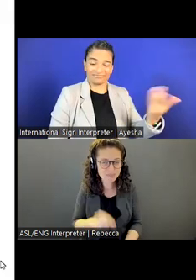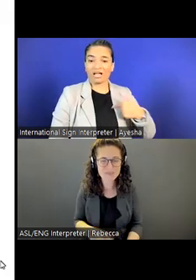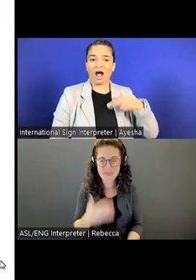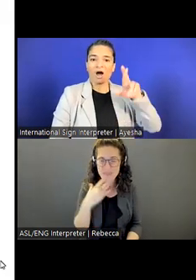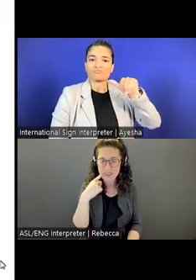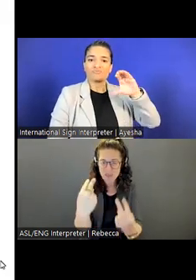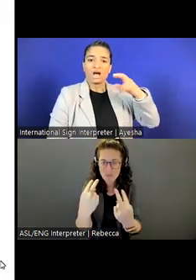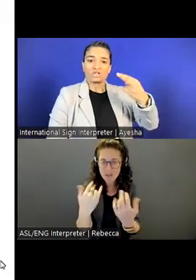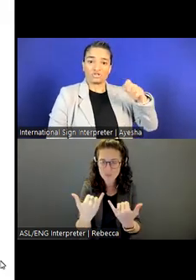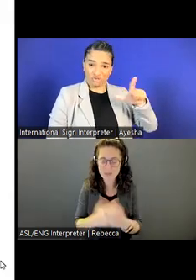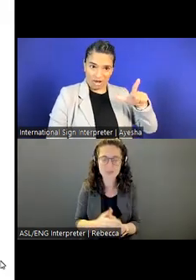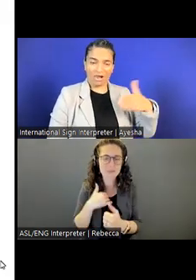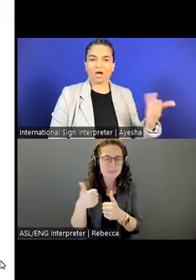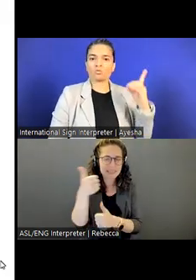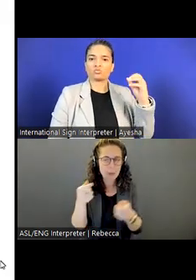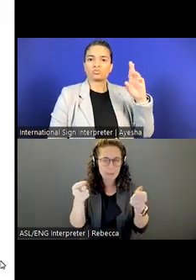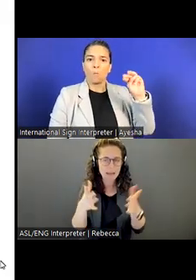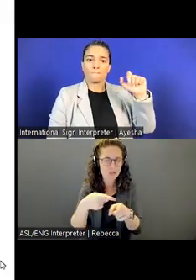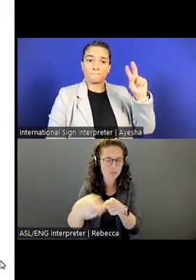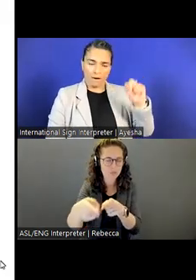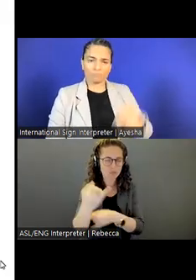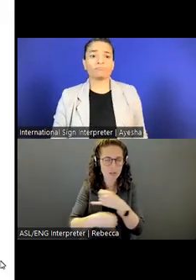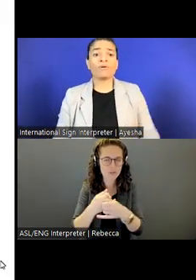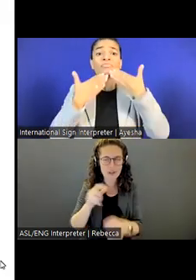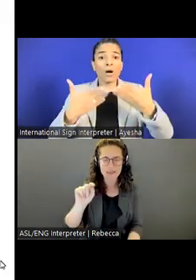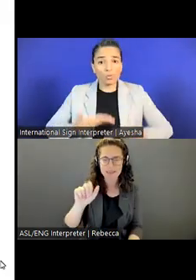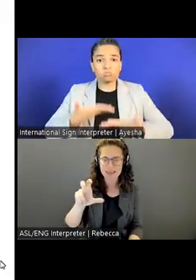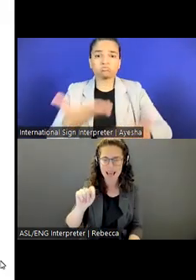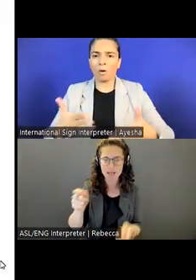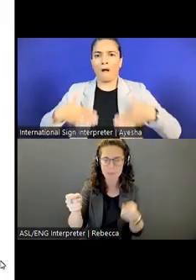I'm our senior manager for international talent management at Global Communities.